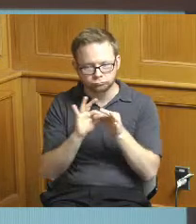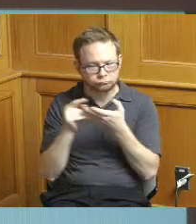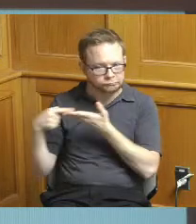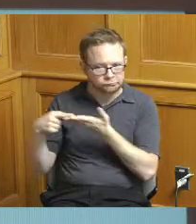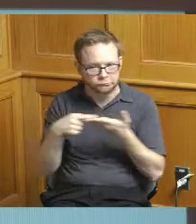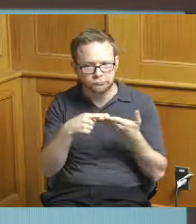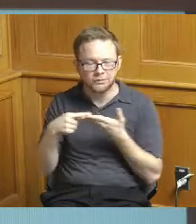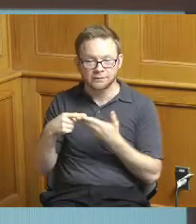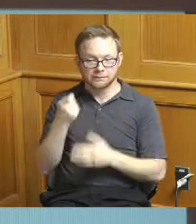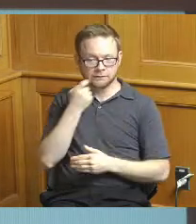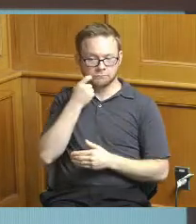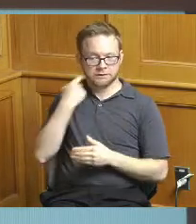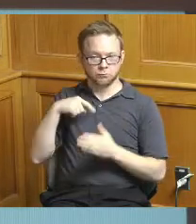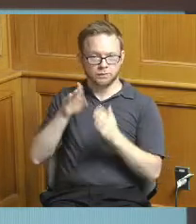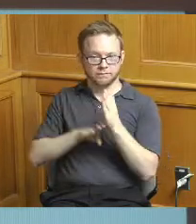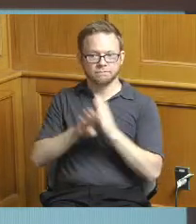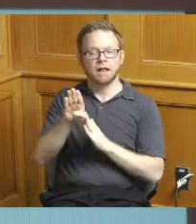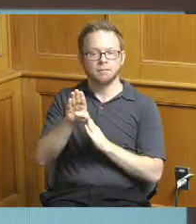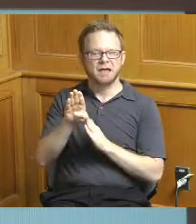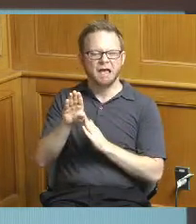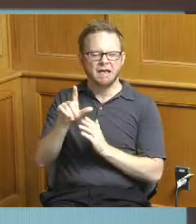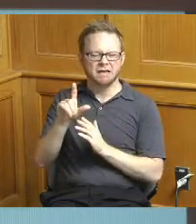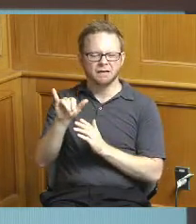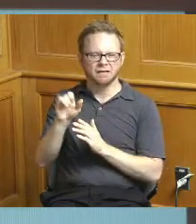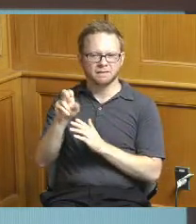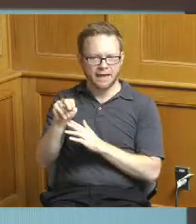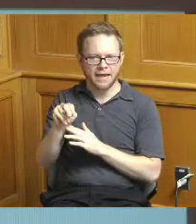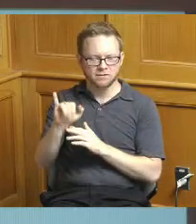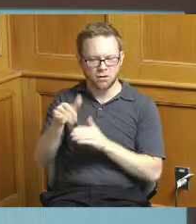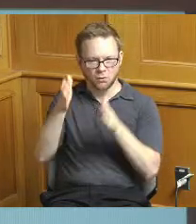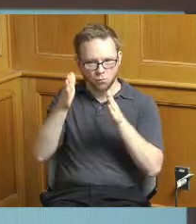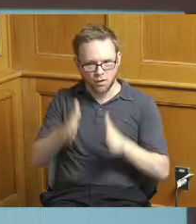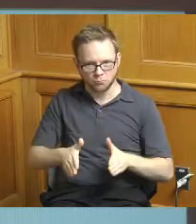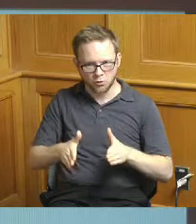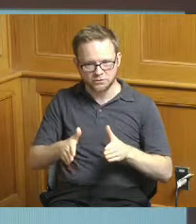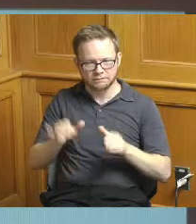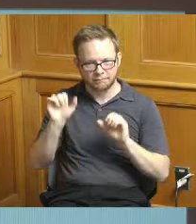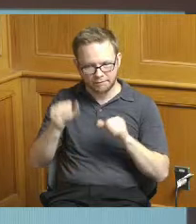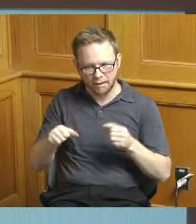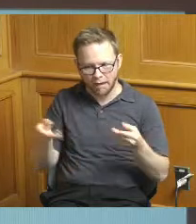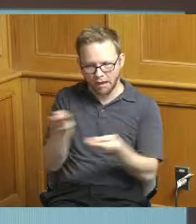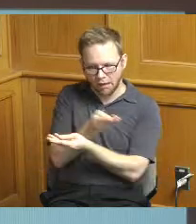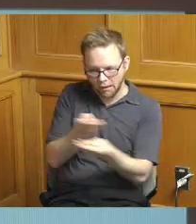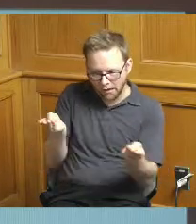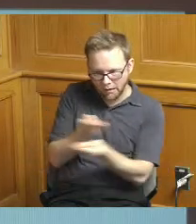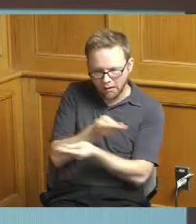to develop a procurement liaison and really centralize that that work and I think that